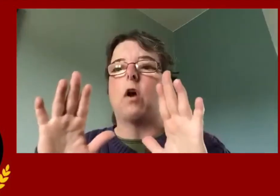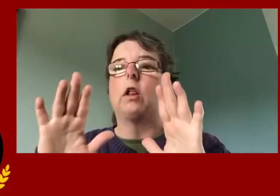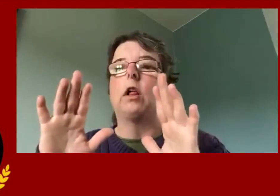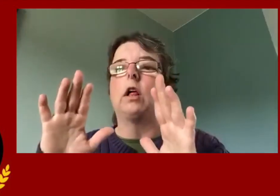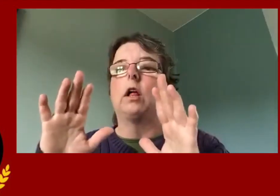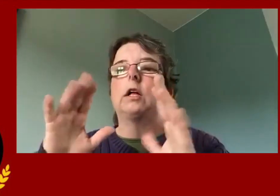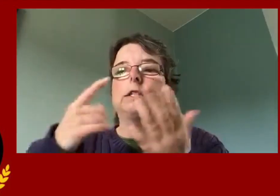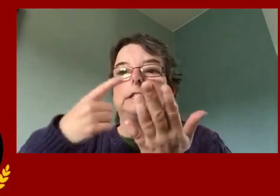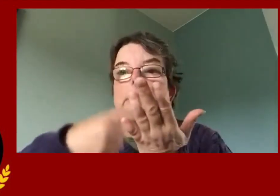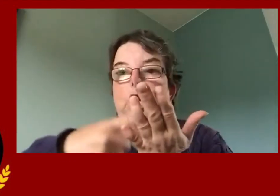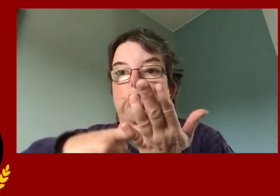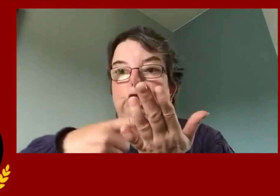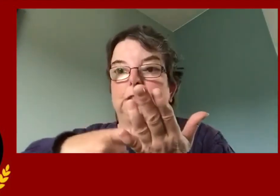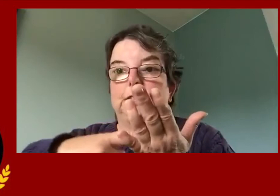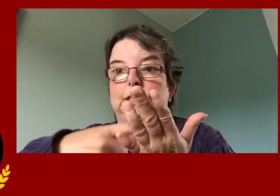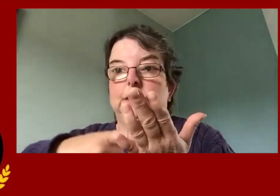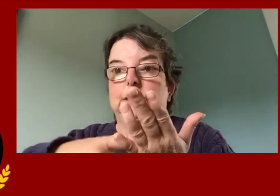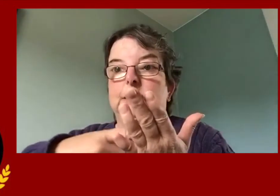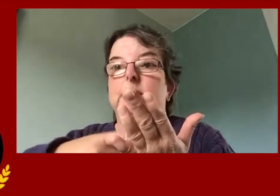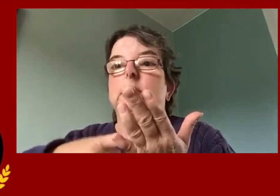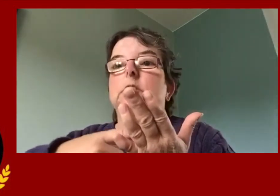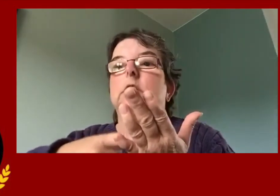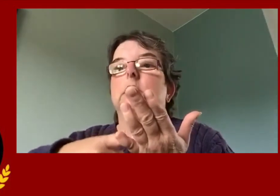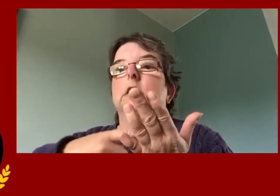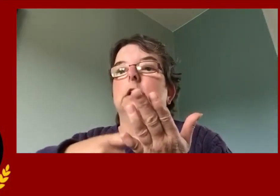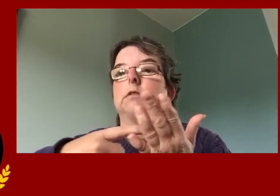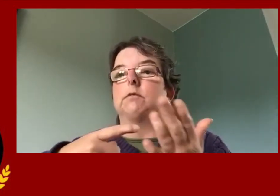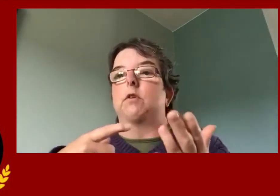We had many wonderful discussions.